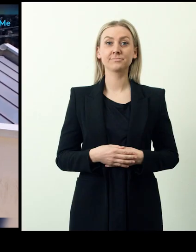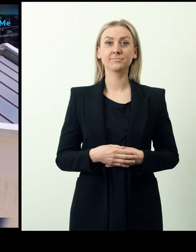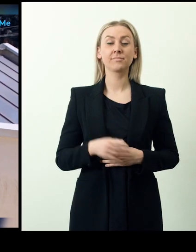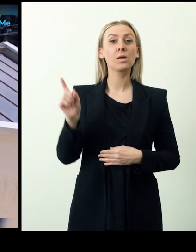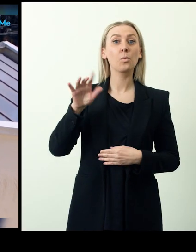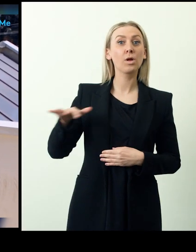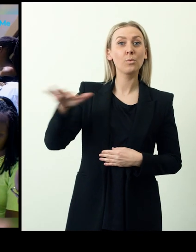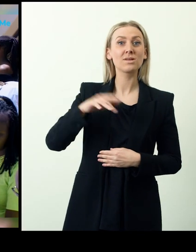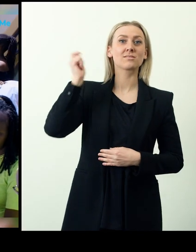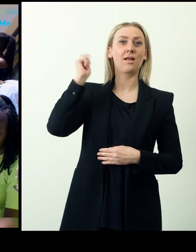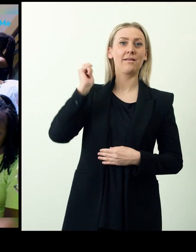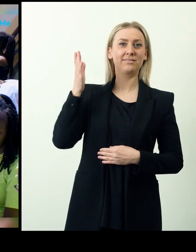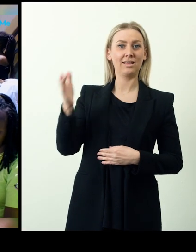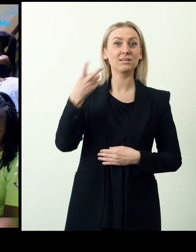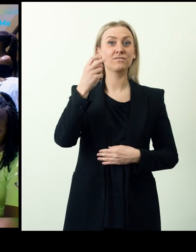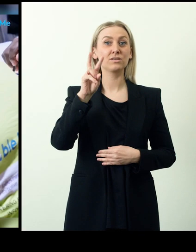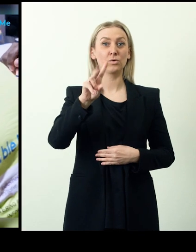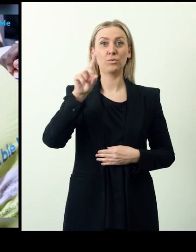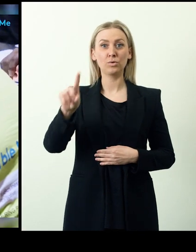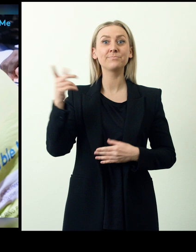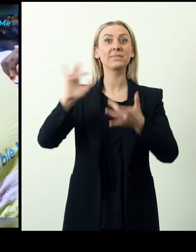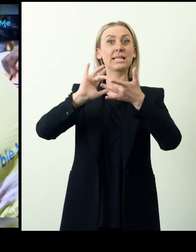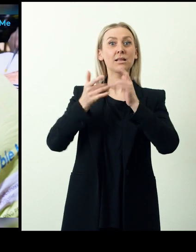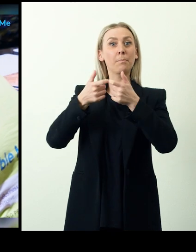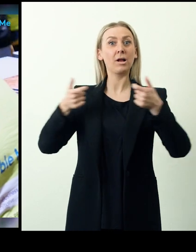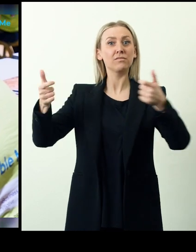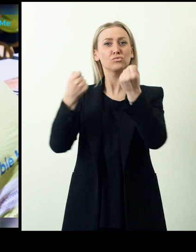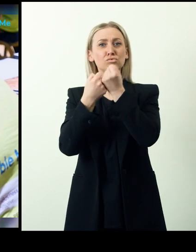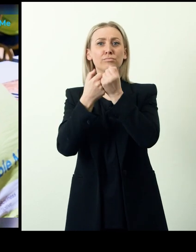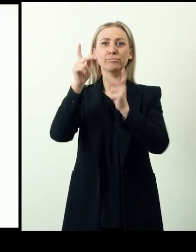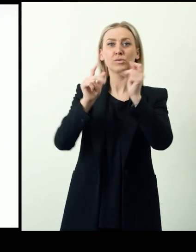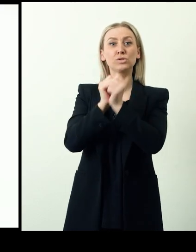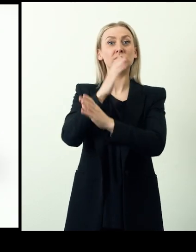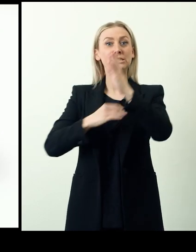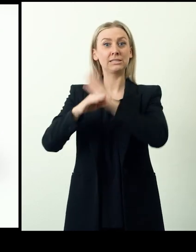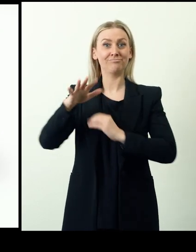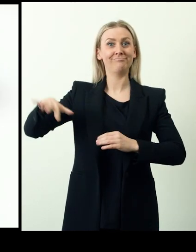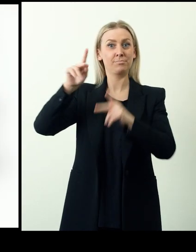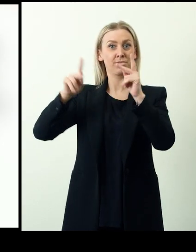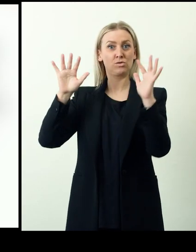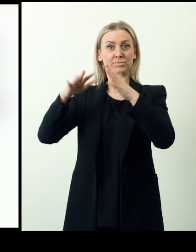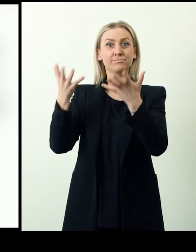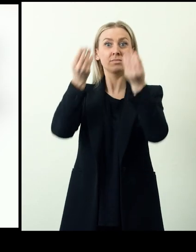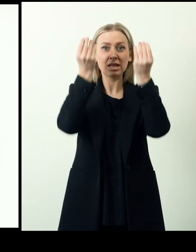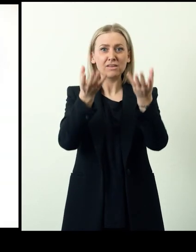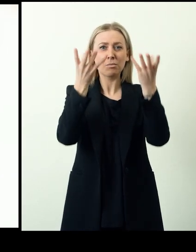In 2021 Enable Me Kenya launched an interactive online platform to support people with disabilities and their relatives.